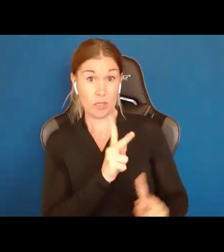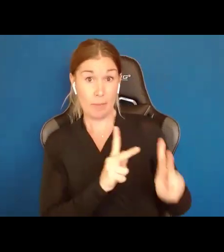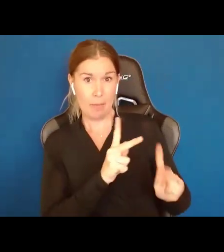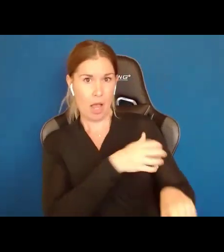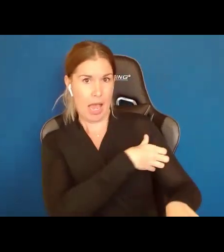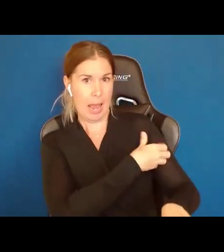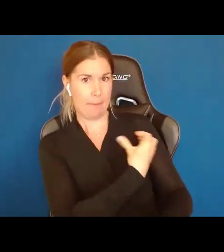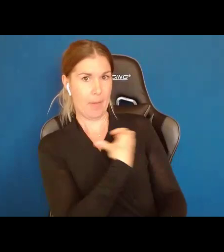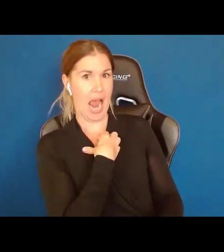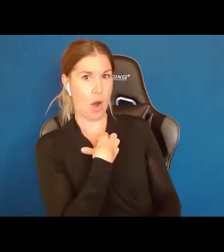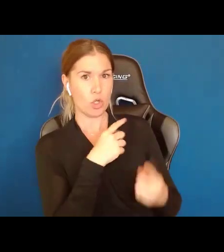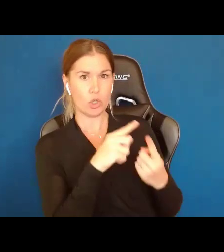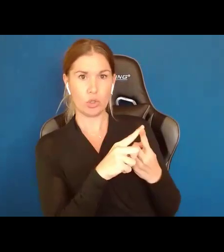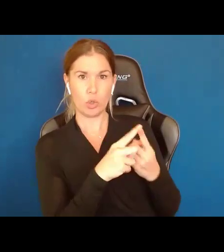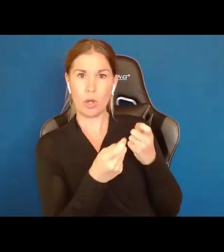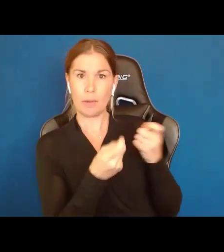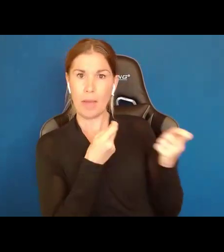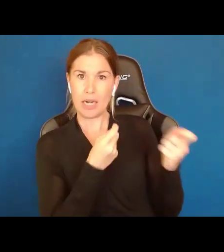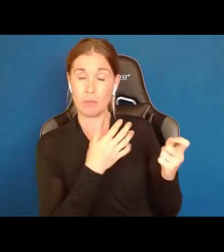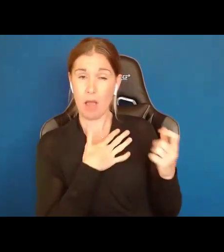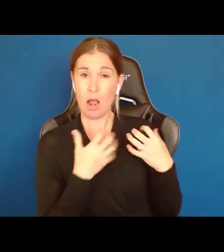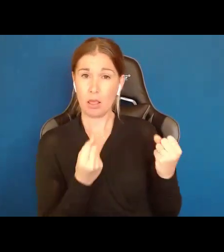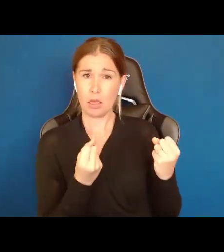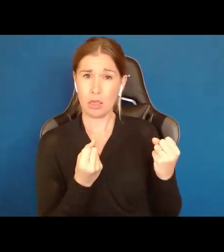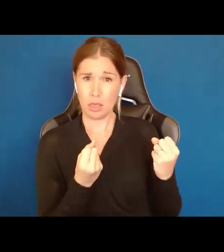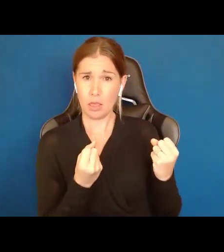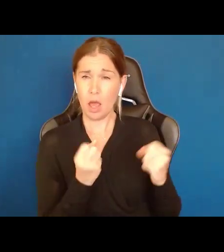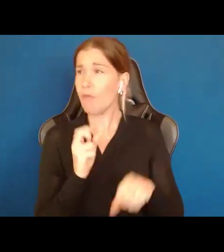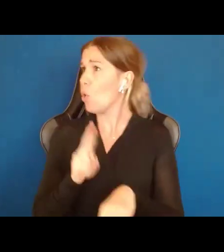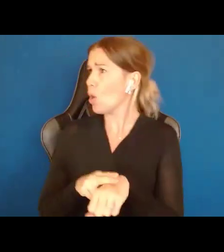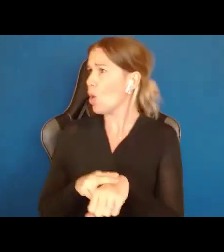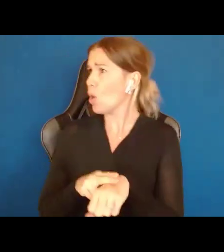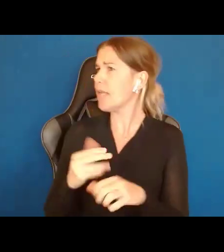your health. Yes, of course I have the capacity to take a pill, but I am not feeling well,